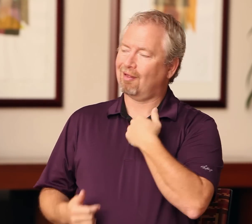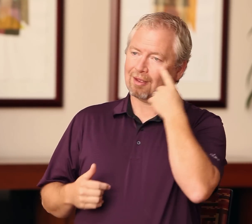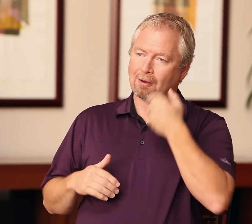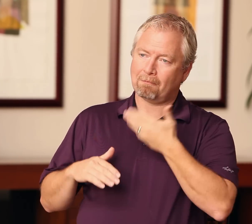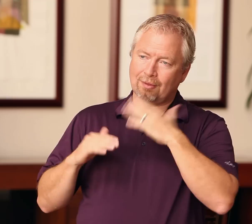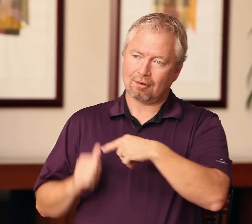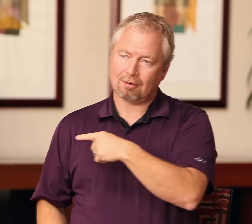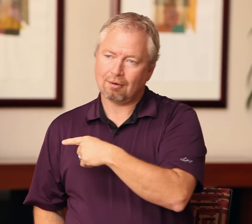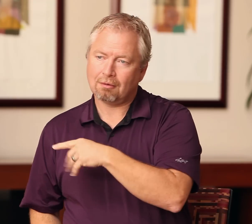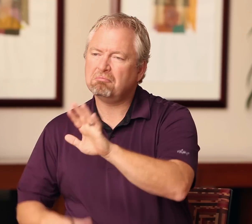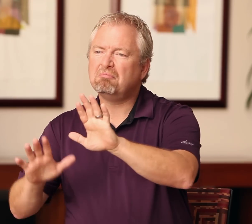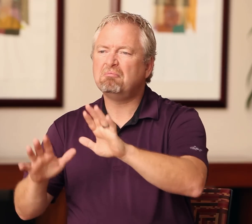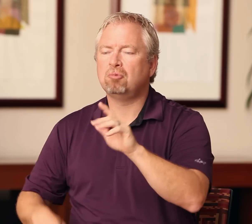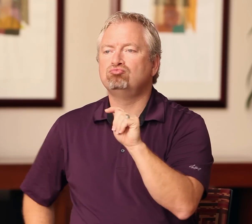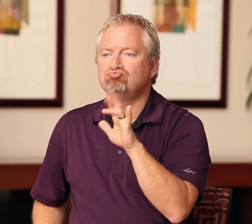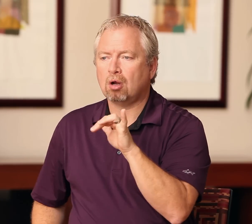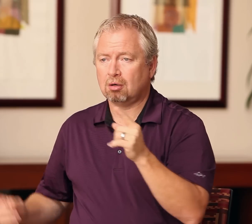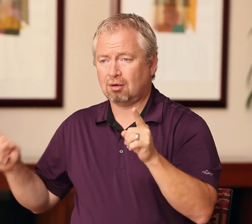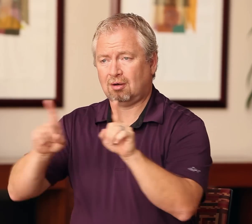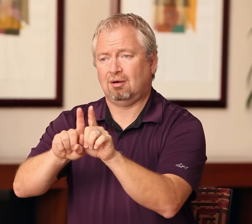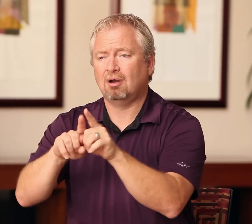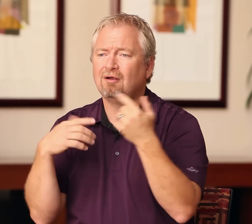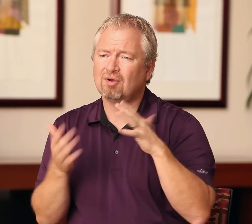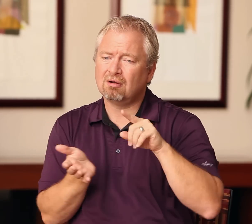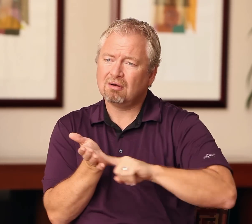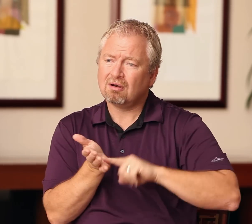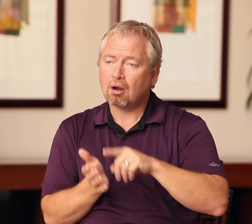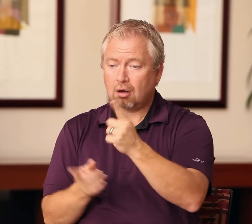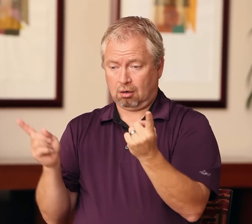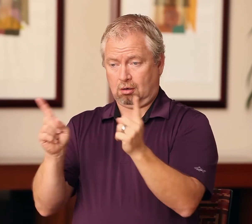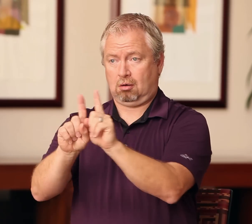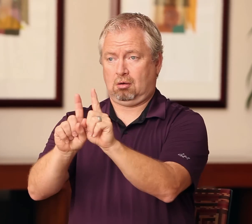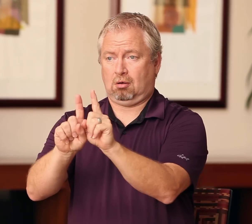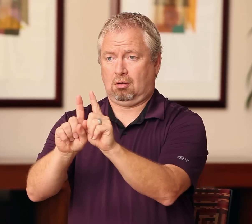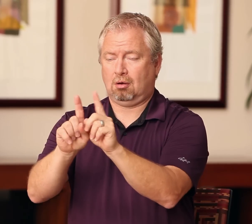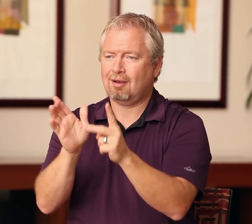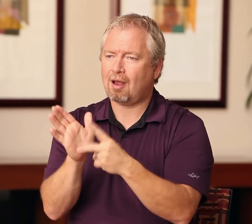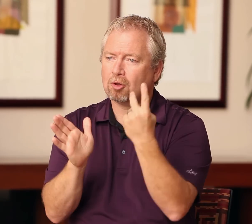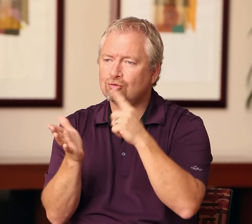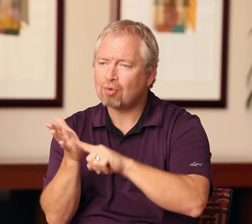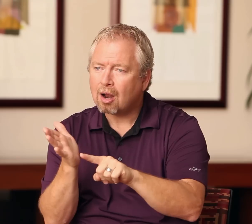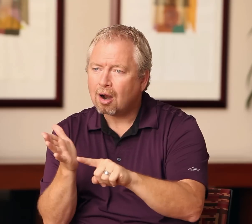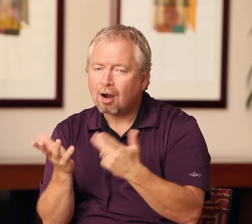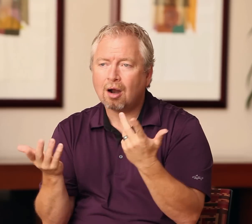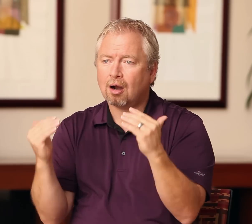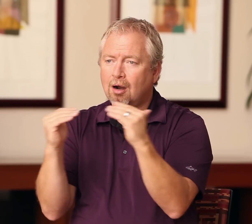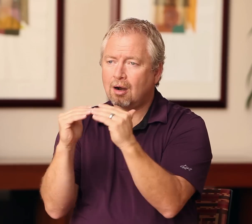deaf interpreter,” to try working in a team with a deaf interpreter. Work together side by side. Research has shown that teaming with a DI